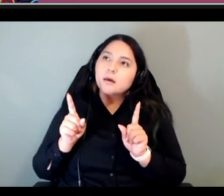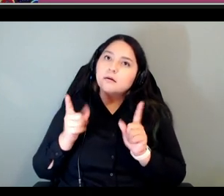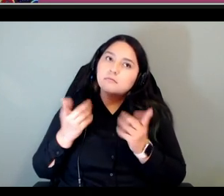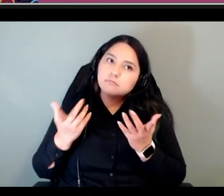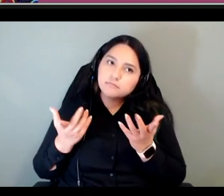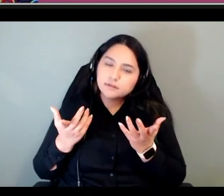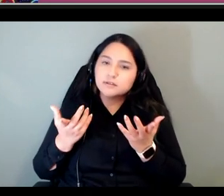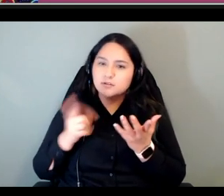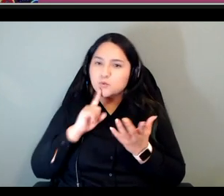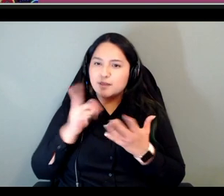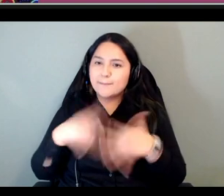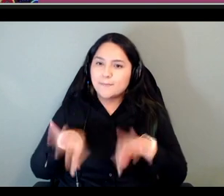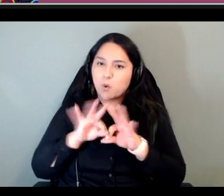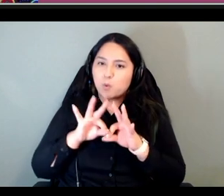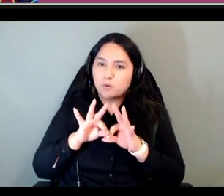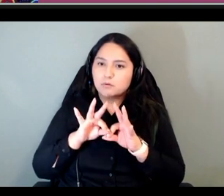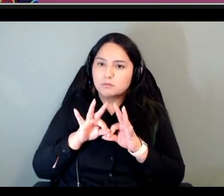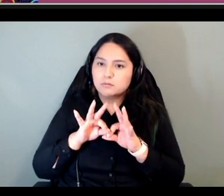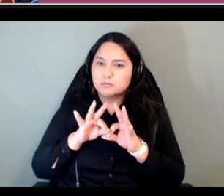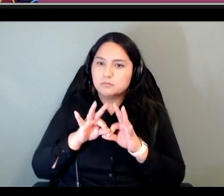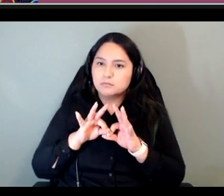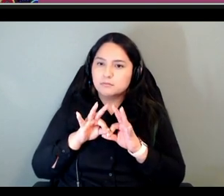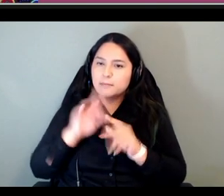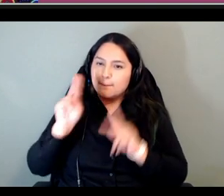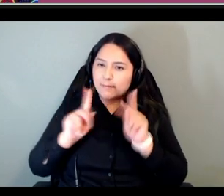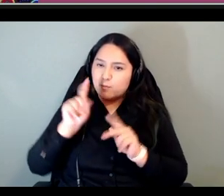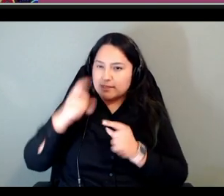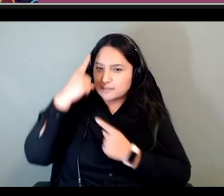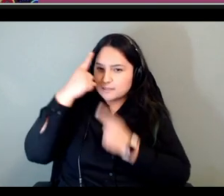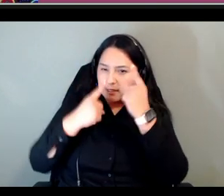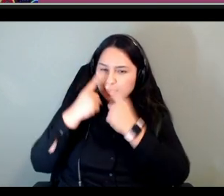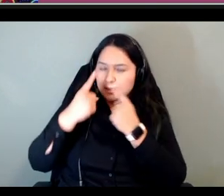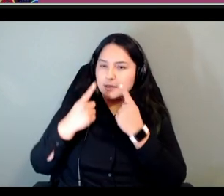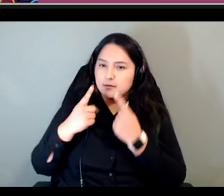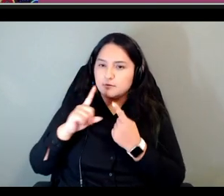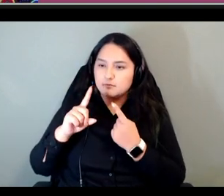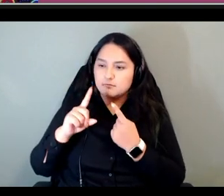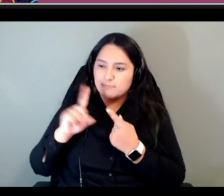it's really important for people to think about those things as they enter into um a